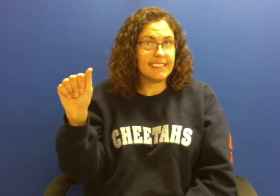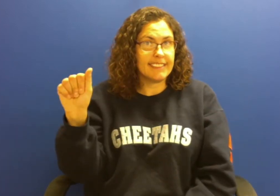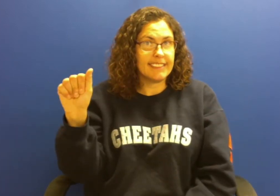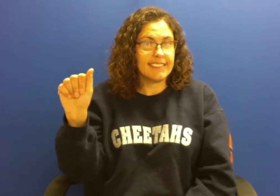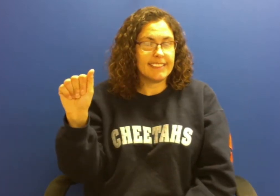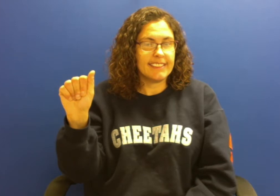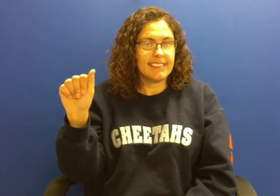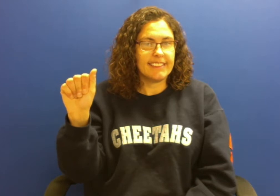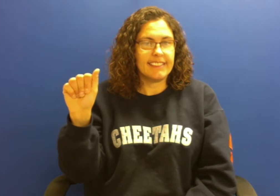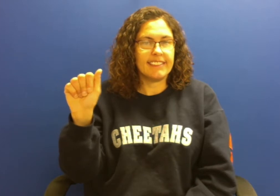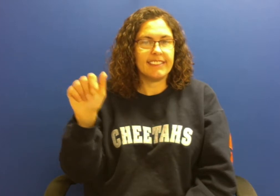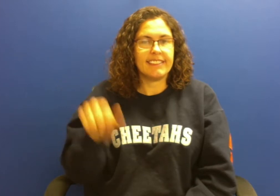pizza